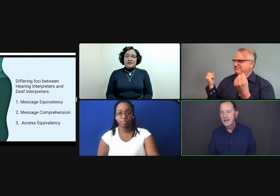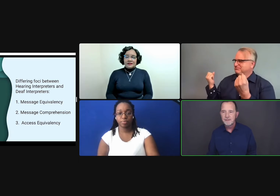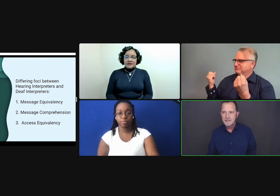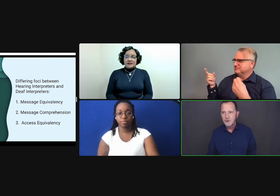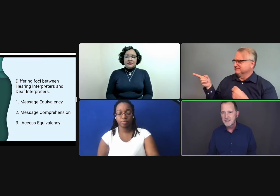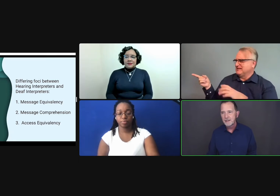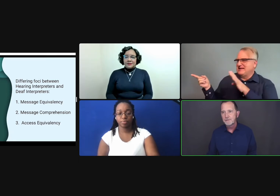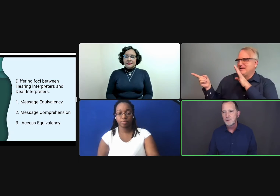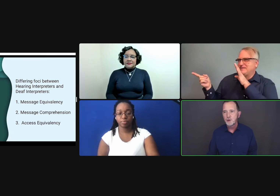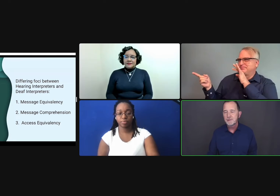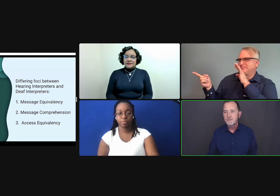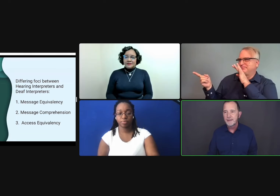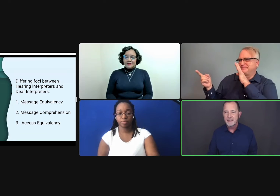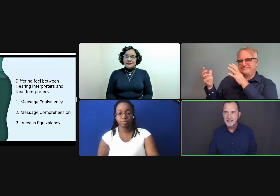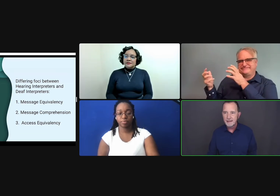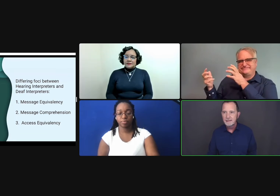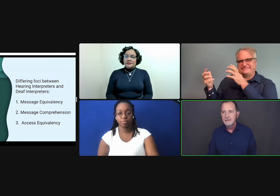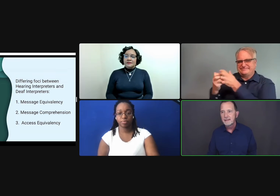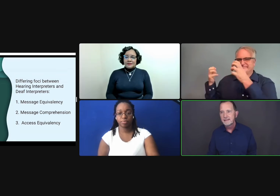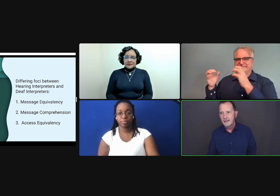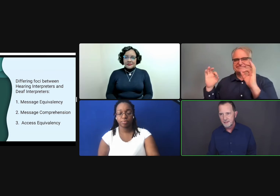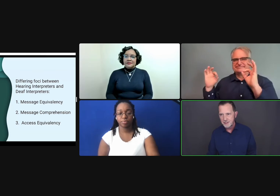And vice versa if they're interpreting from ASL into English.